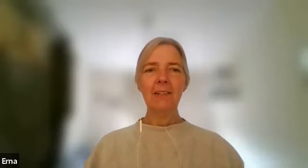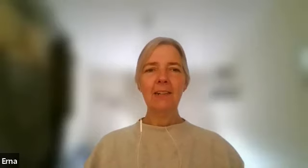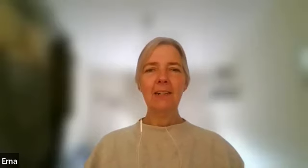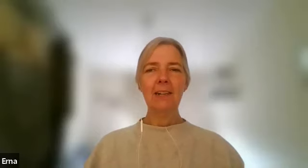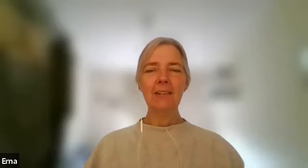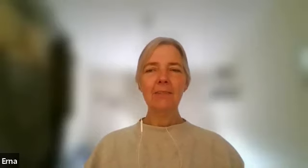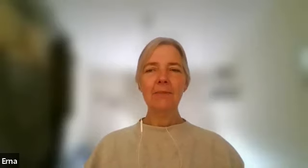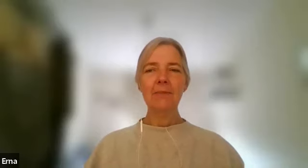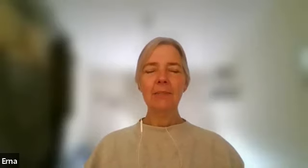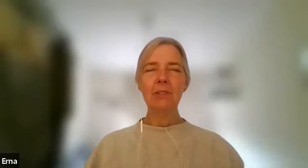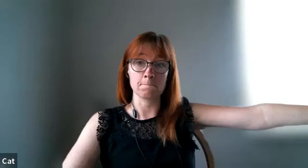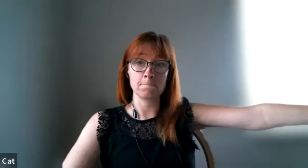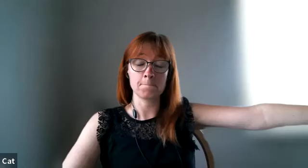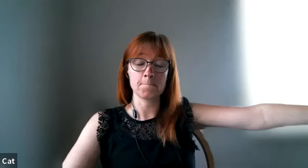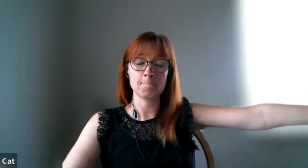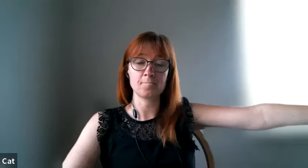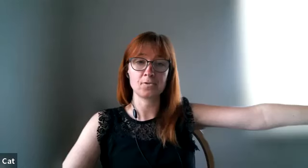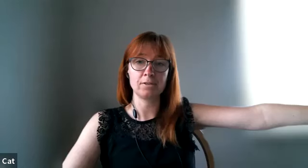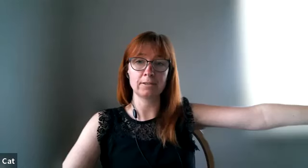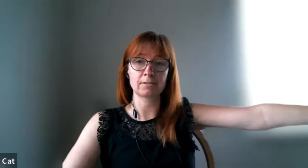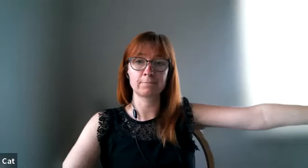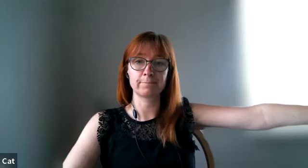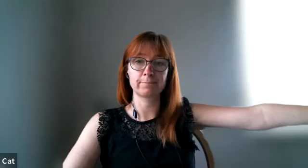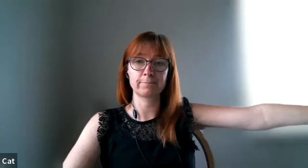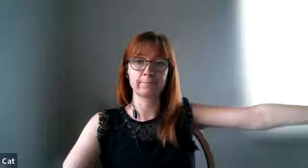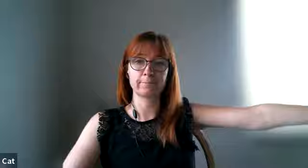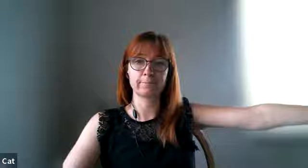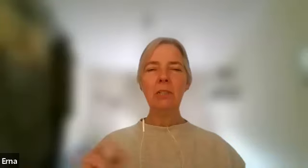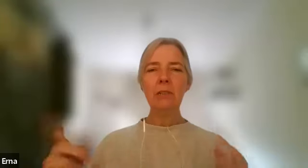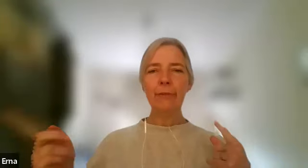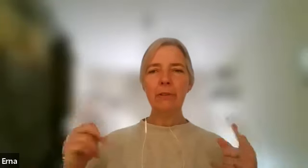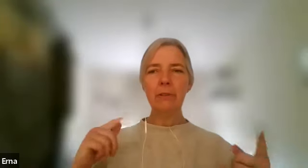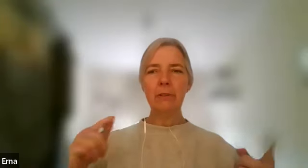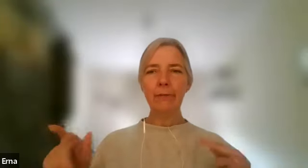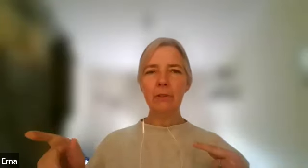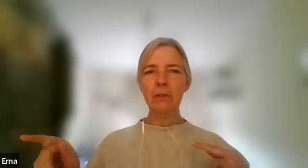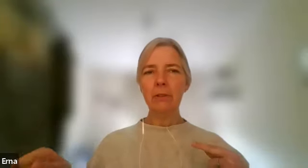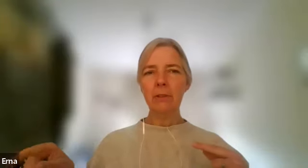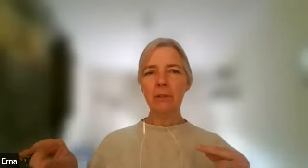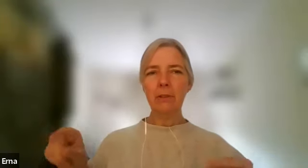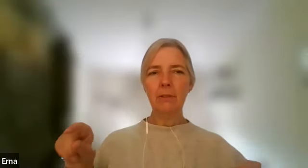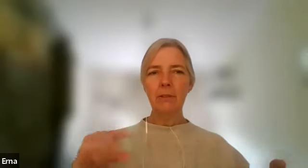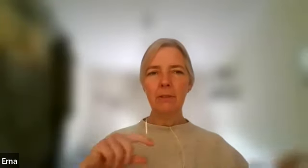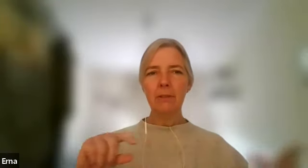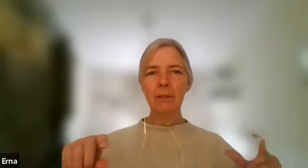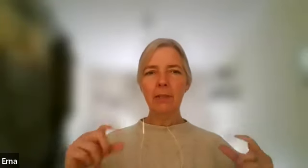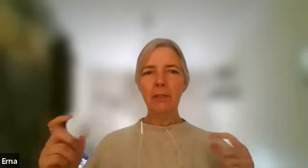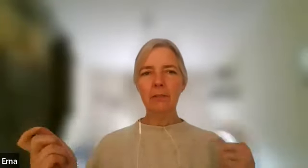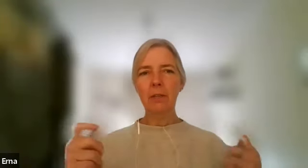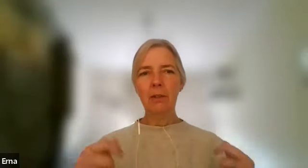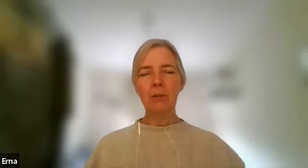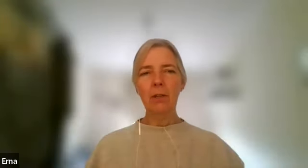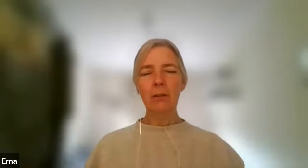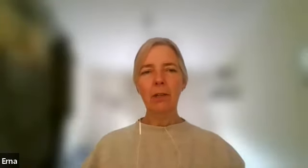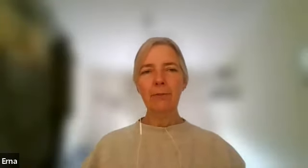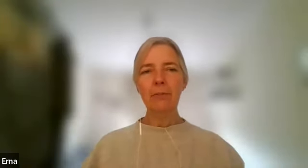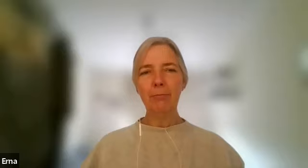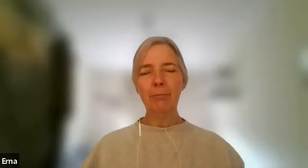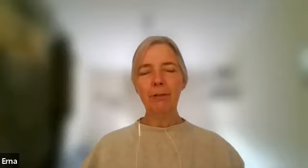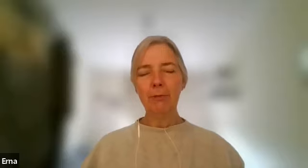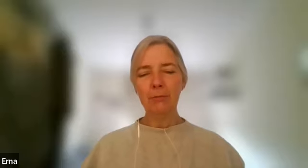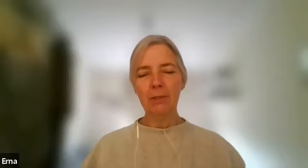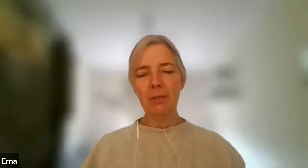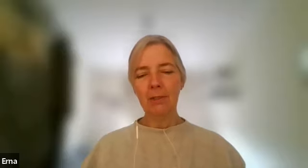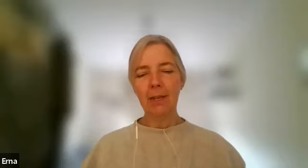ah that's interesting but i see the different the different things now i was when i was uh